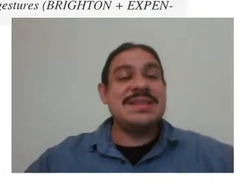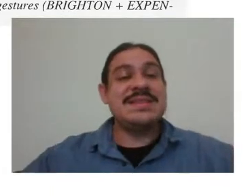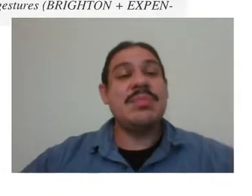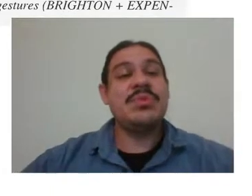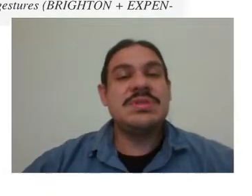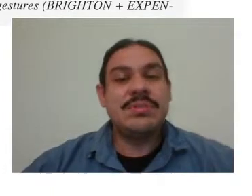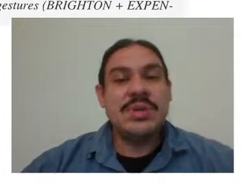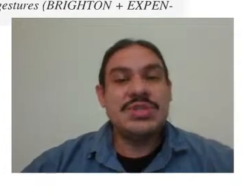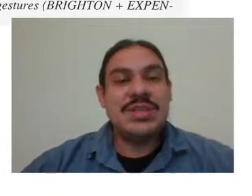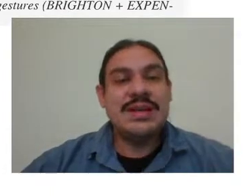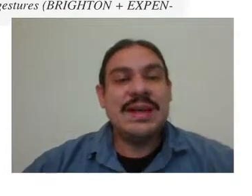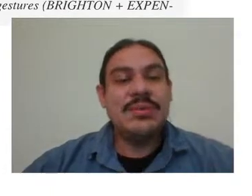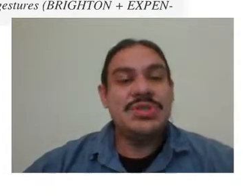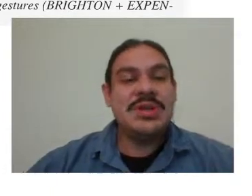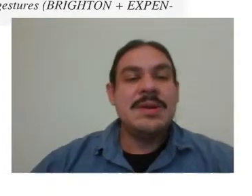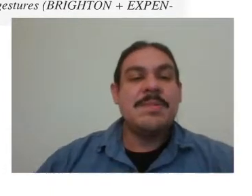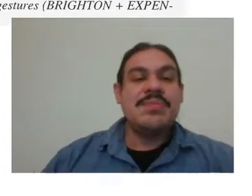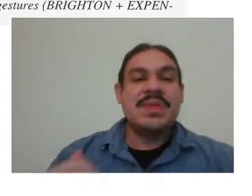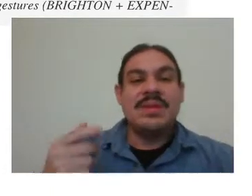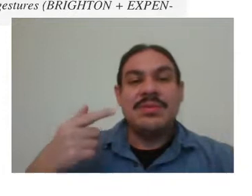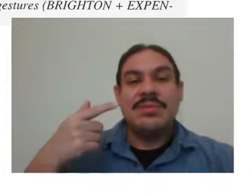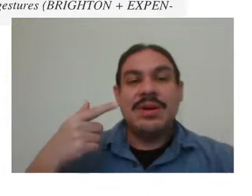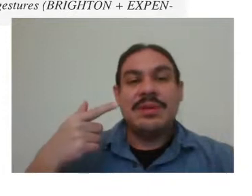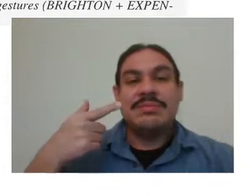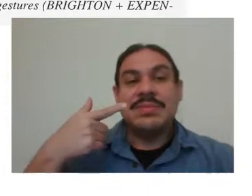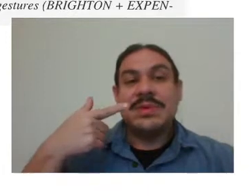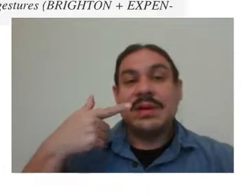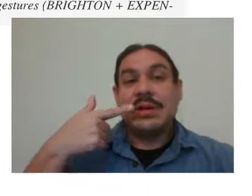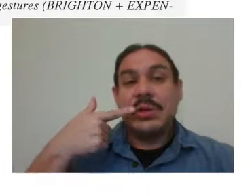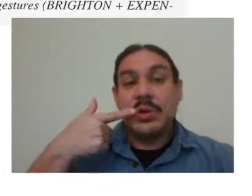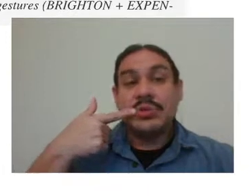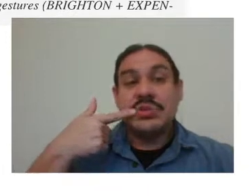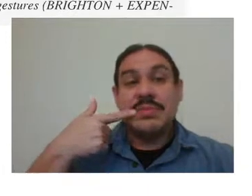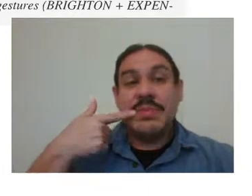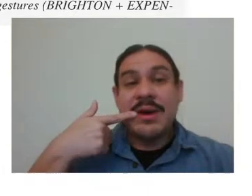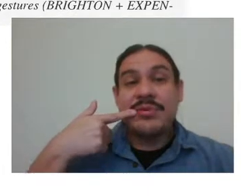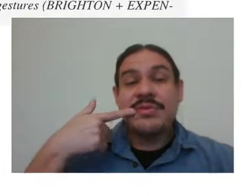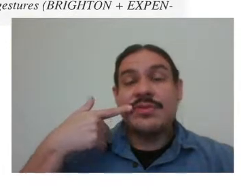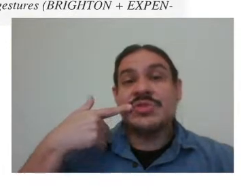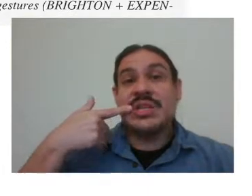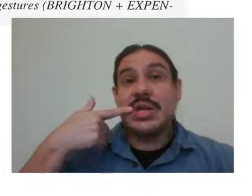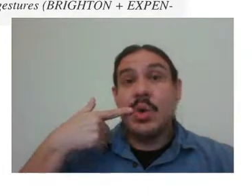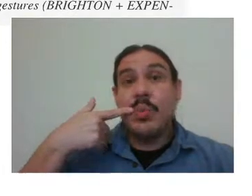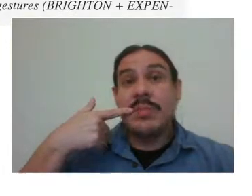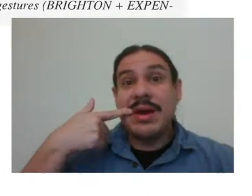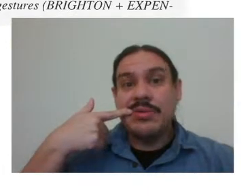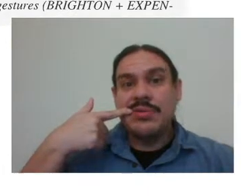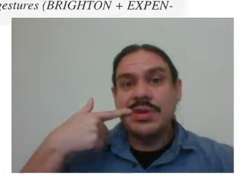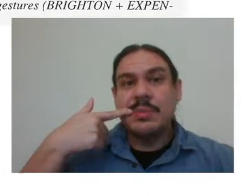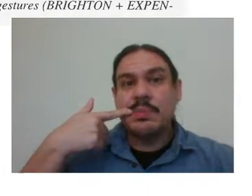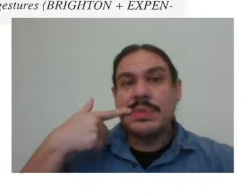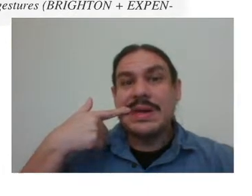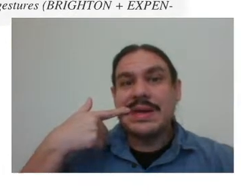examples of British sign language, the closed mouth versus an open mouth